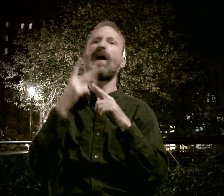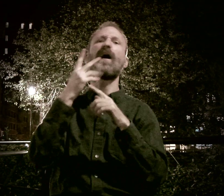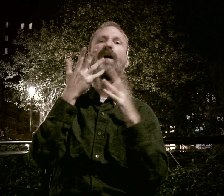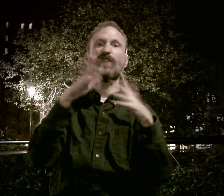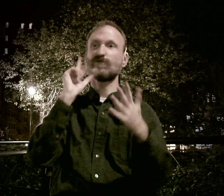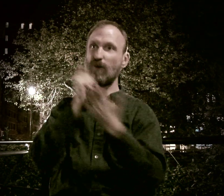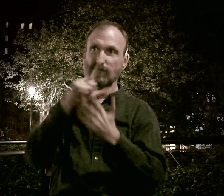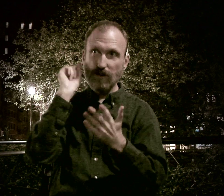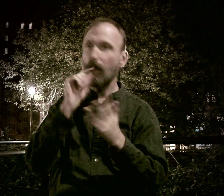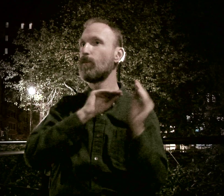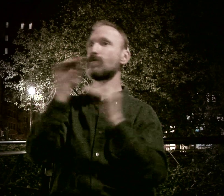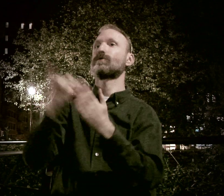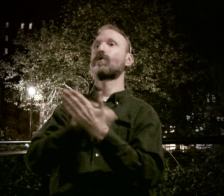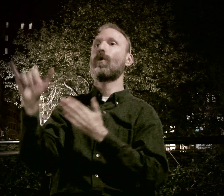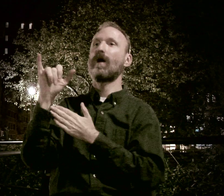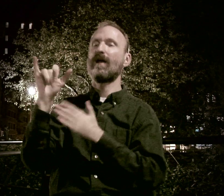After I graduated Gallaudet, I moved to New York.